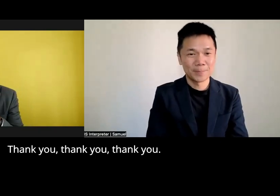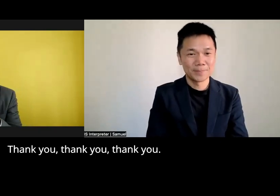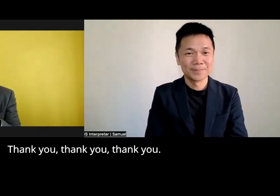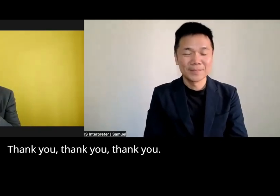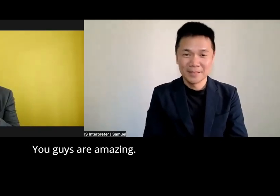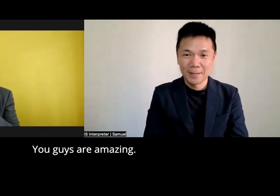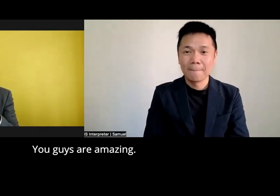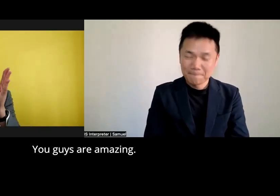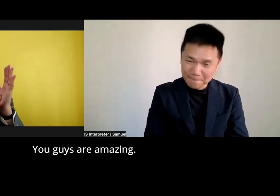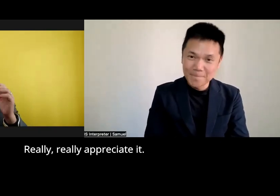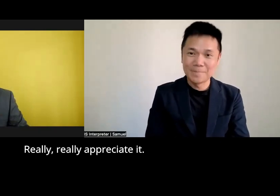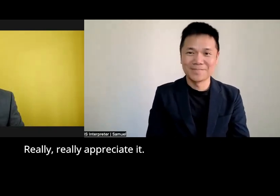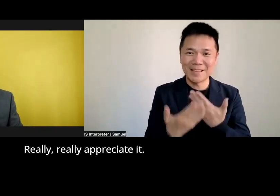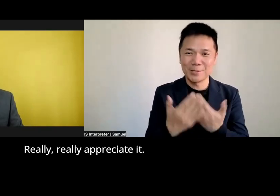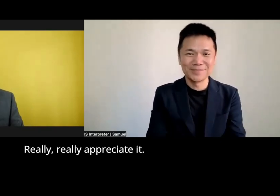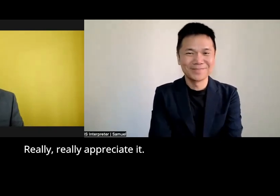thank you thank you you guys are amazing really really appreciate